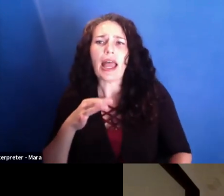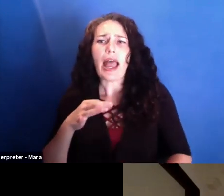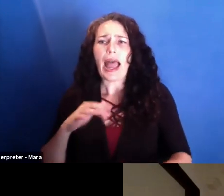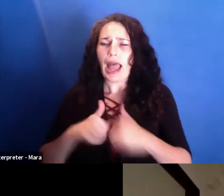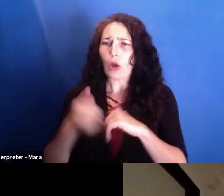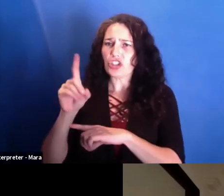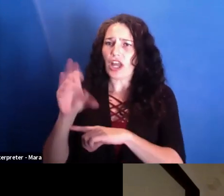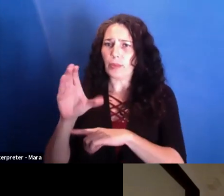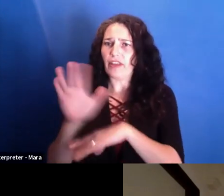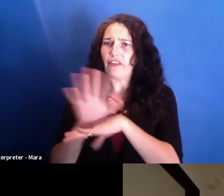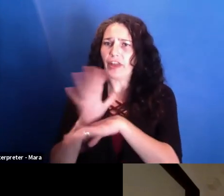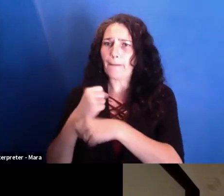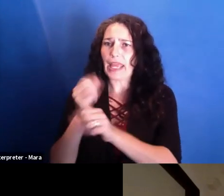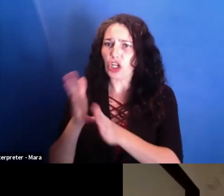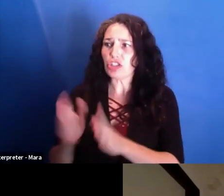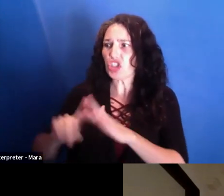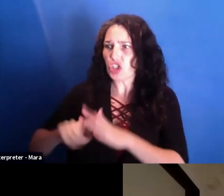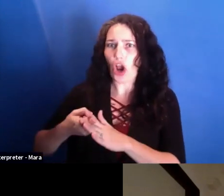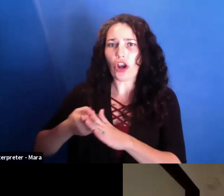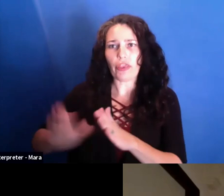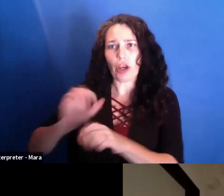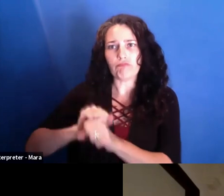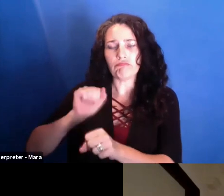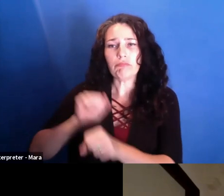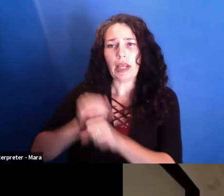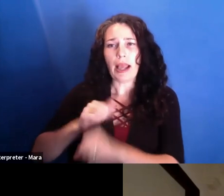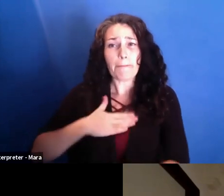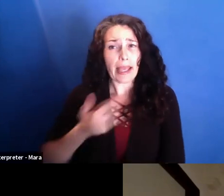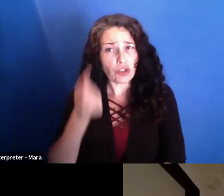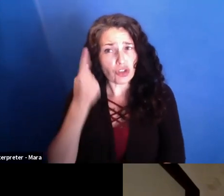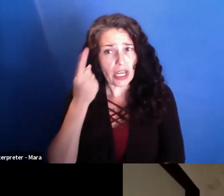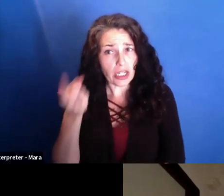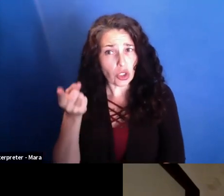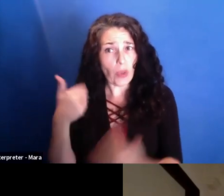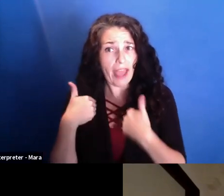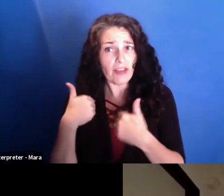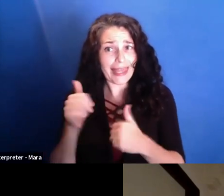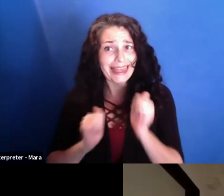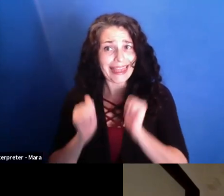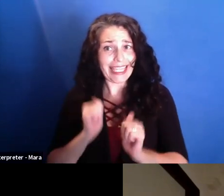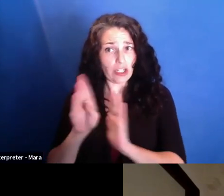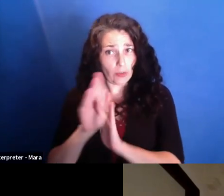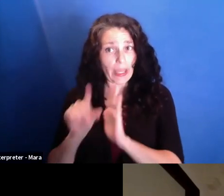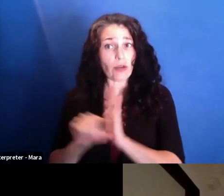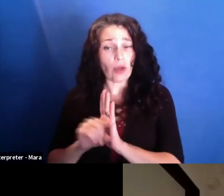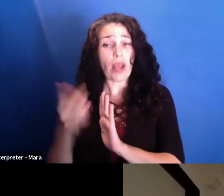And my understanding is that you actually started with a theater background. I wanted to talk a little bit about that